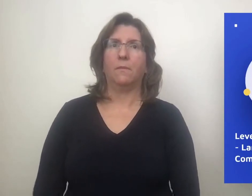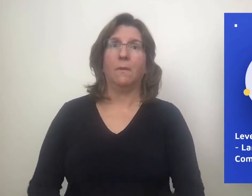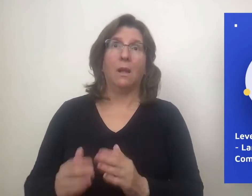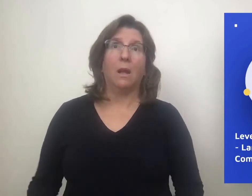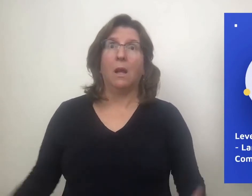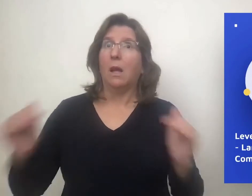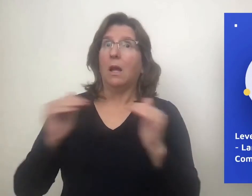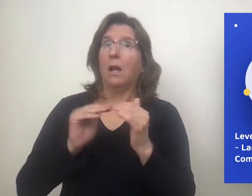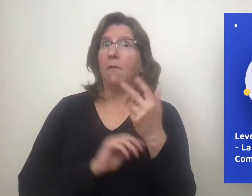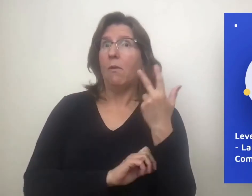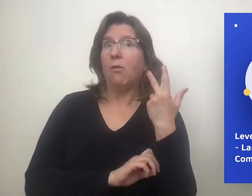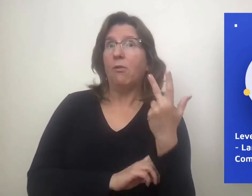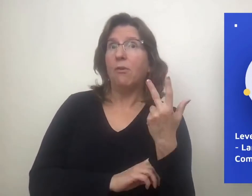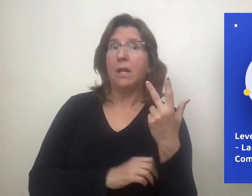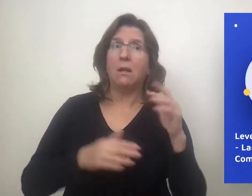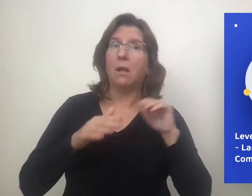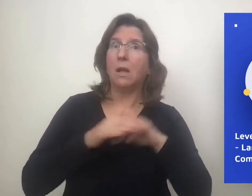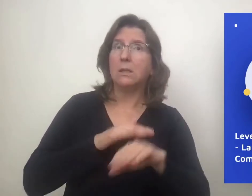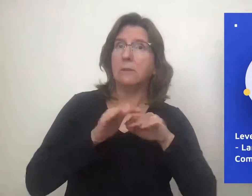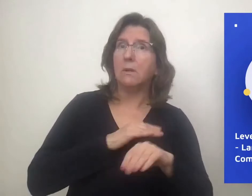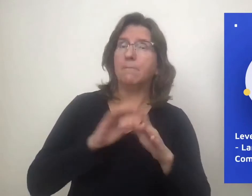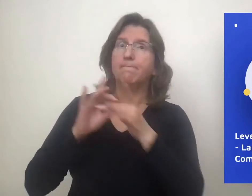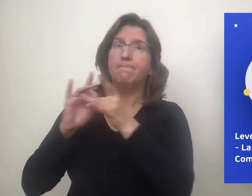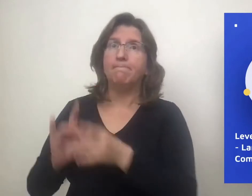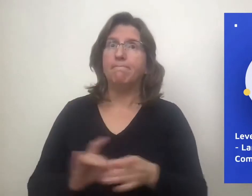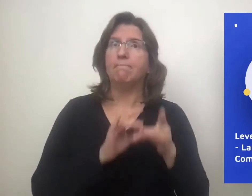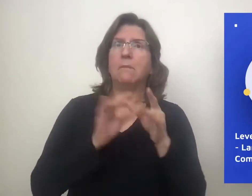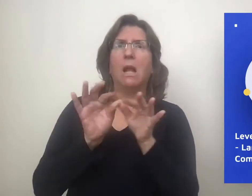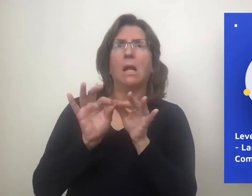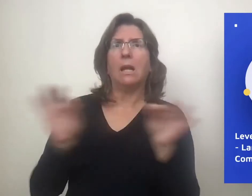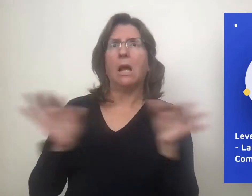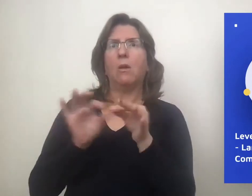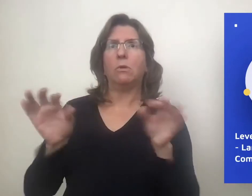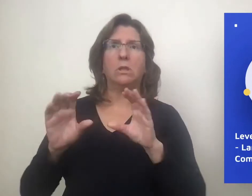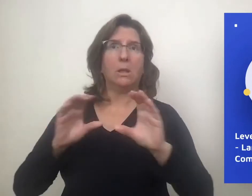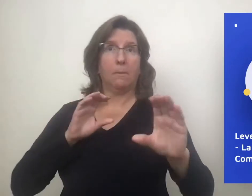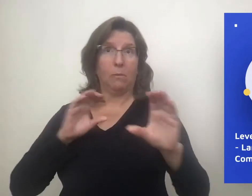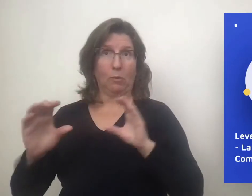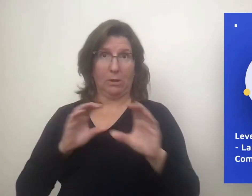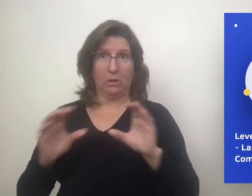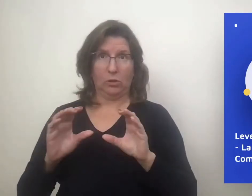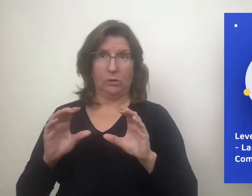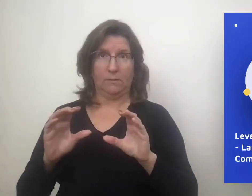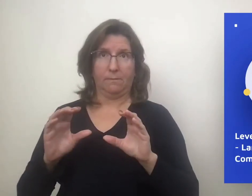Level 3 accessibility addresses language and communication.